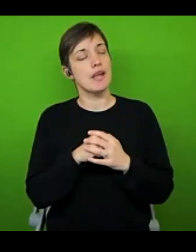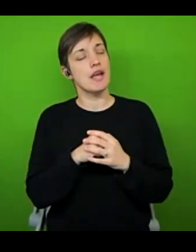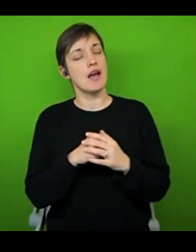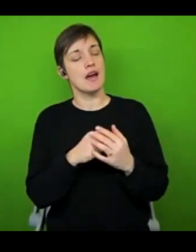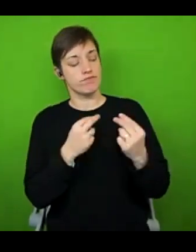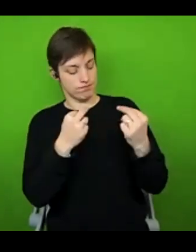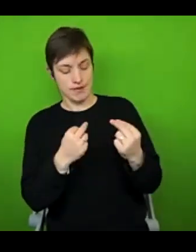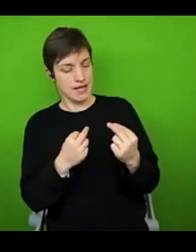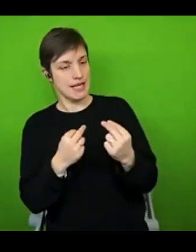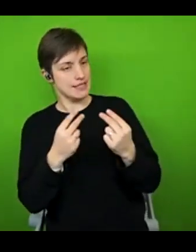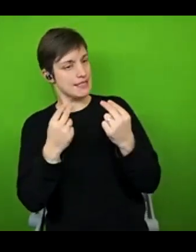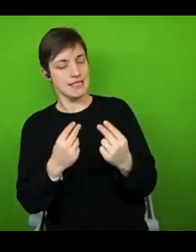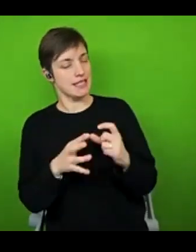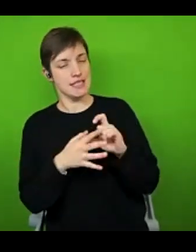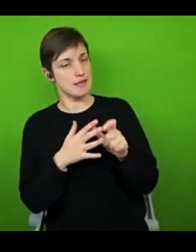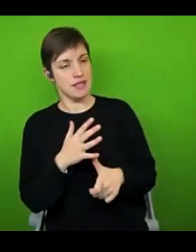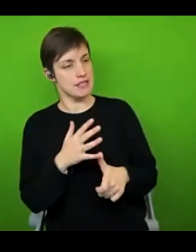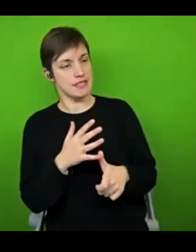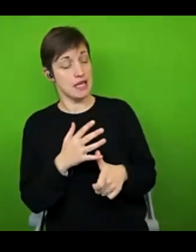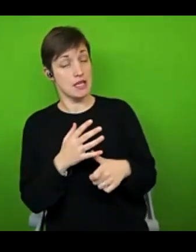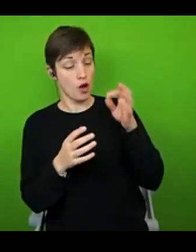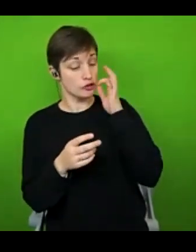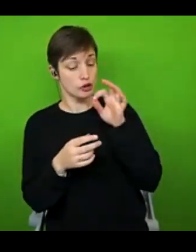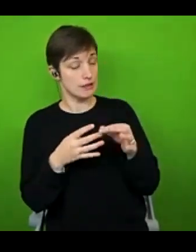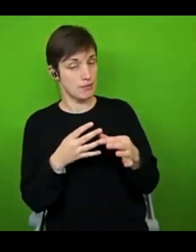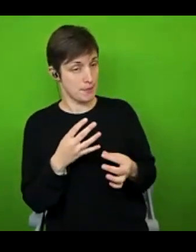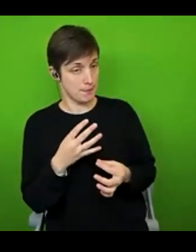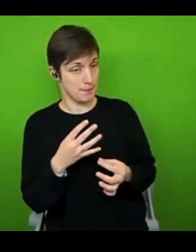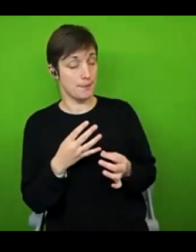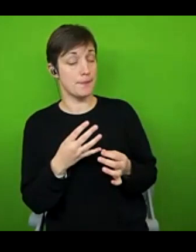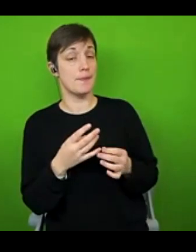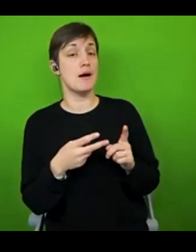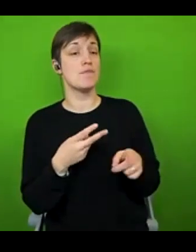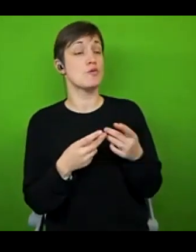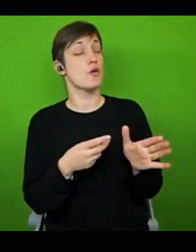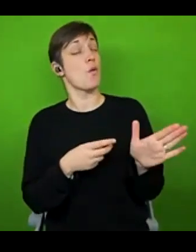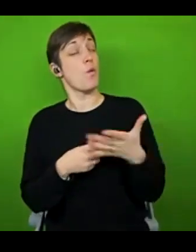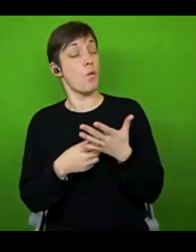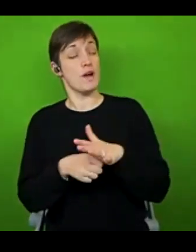just your symptoms that are less visible, but also all of the condition management and all of the stuff that goes